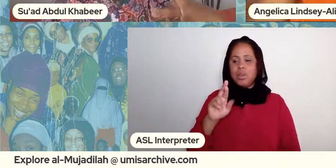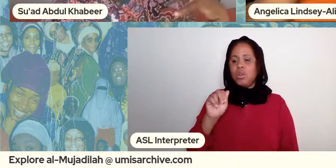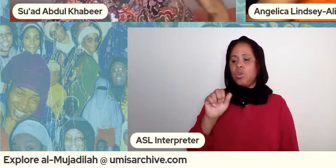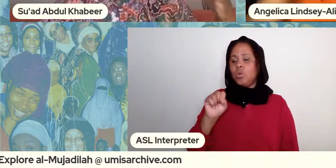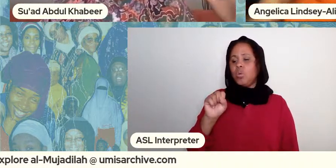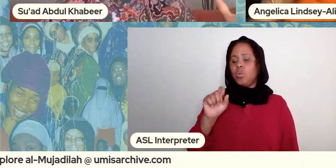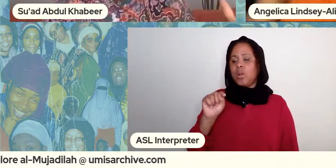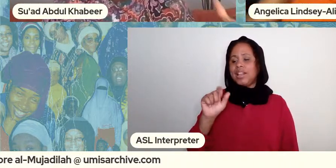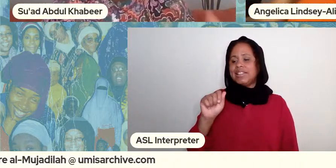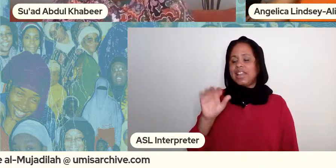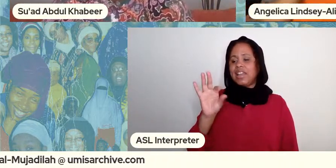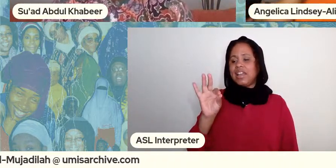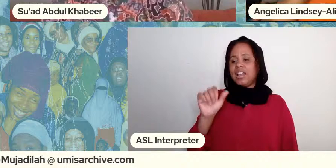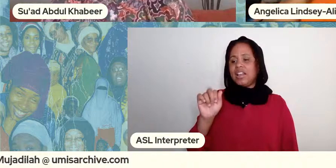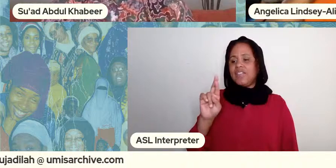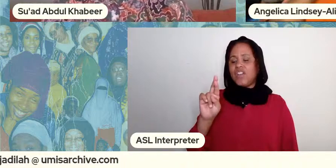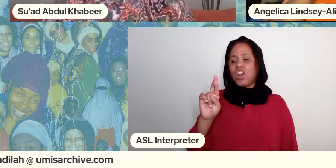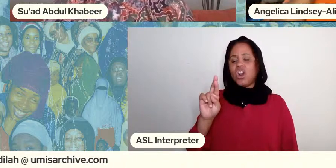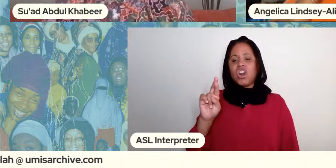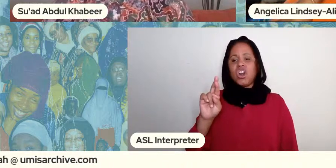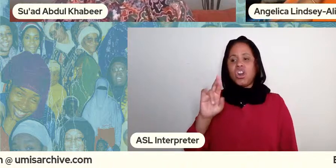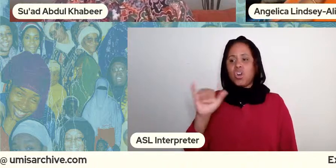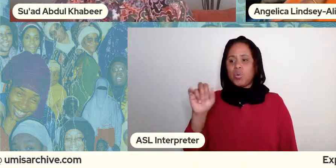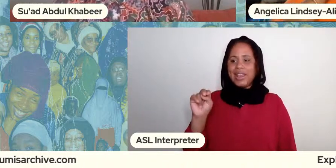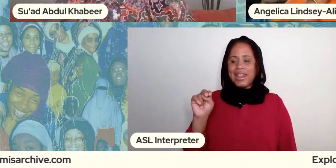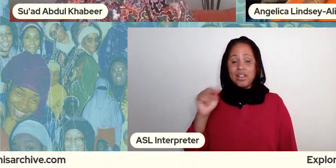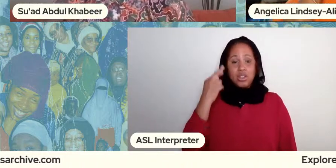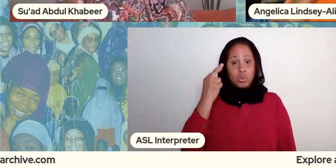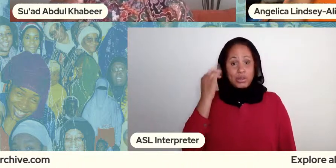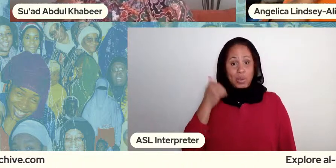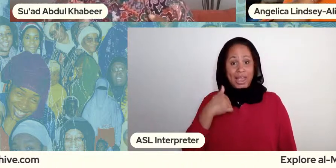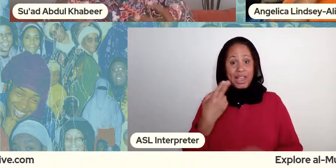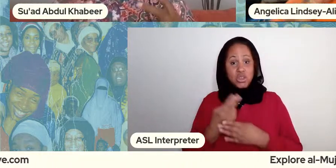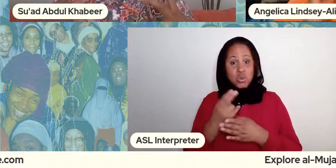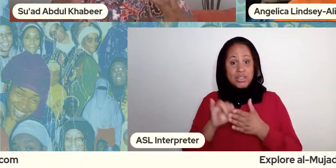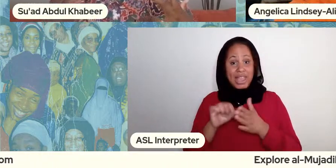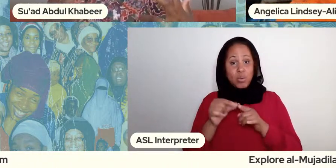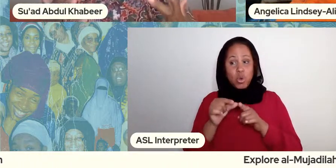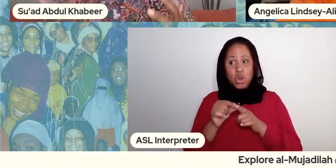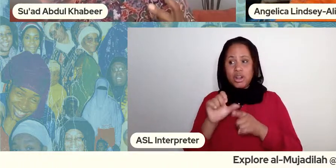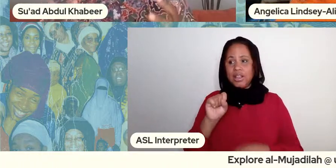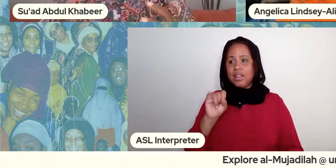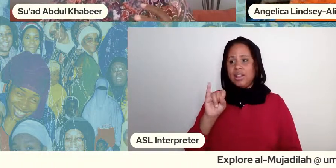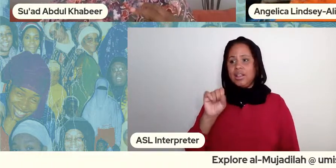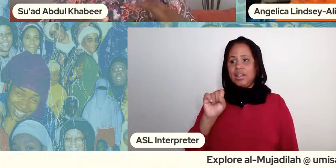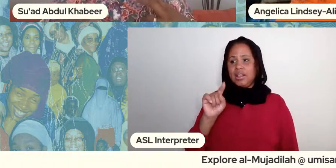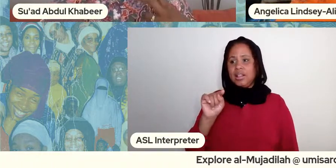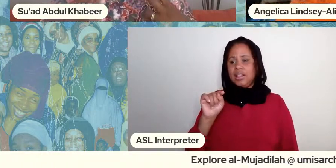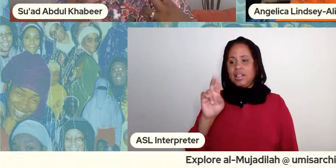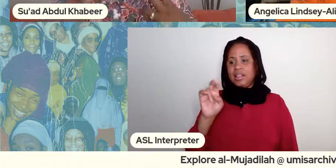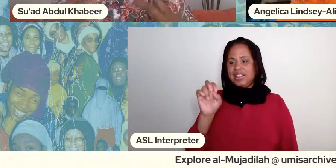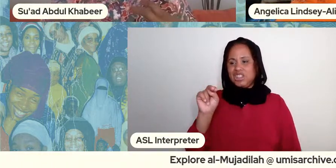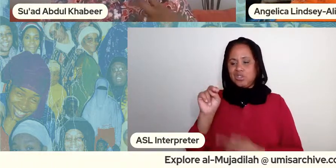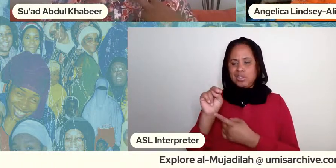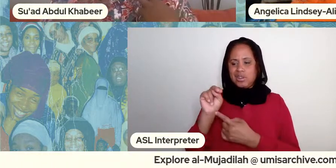just sisterhood is because for me it has a bit more cultural residence and it speaks to kind of a